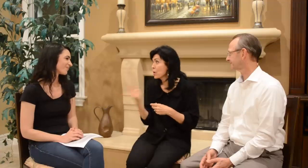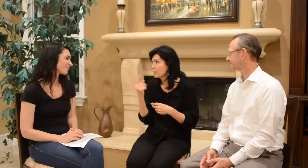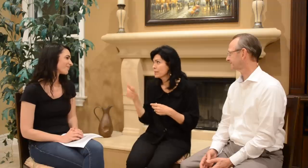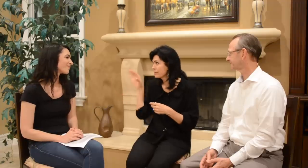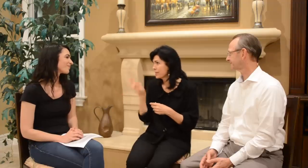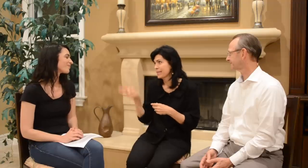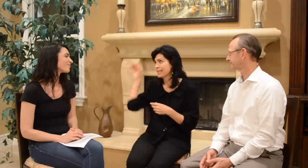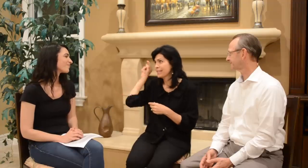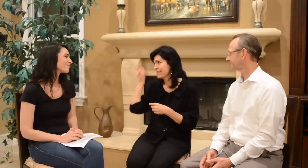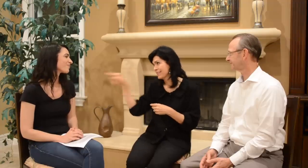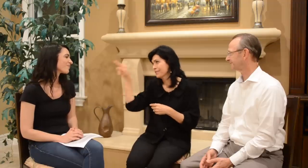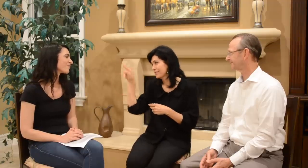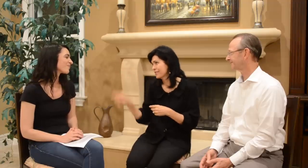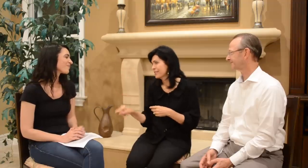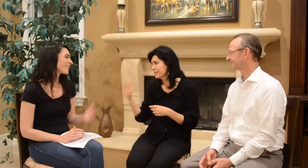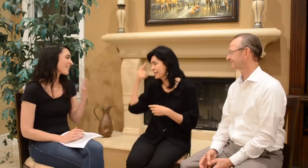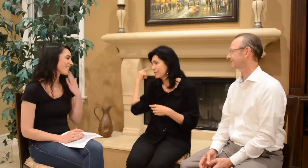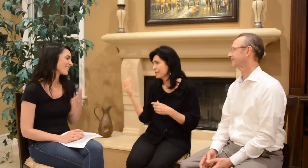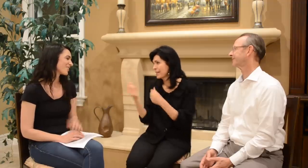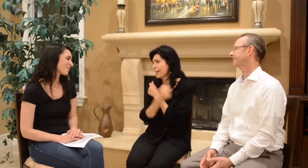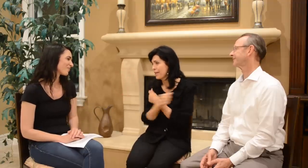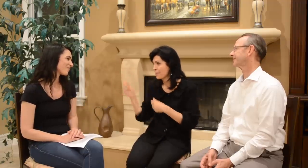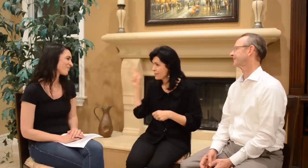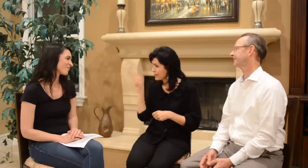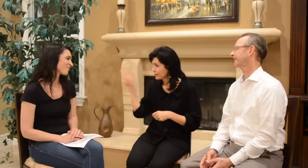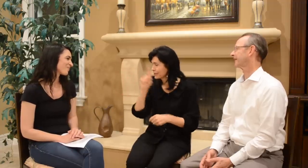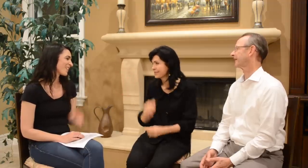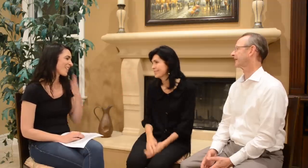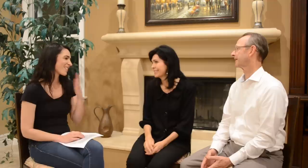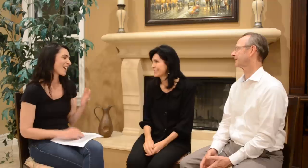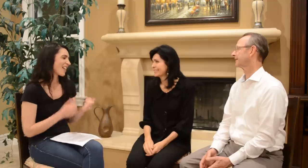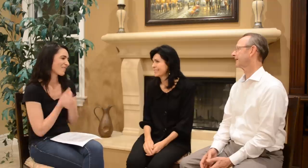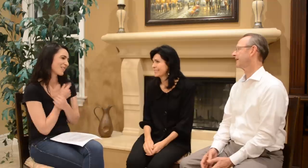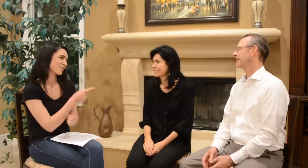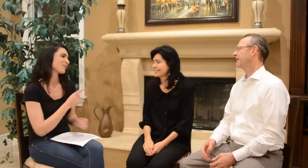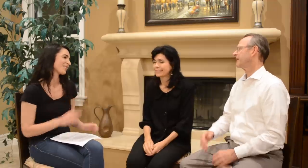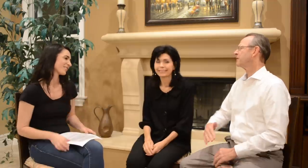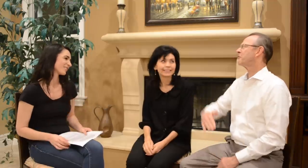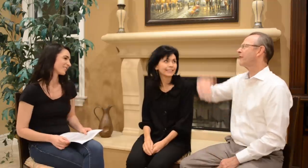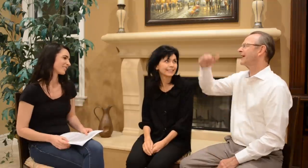we would always pick you because we love you. Ashley: Thanks, I love you [too]!